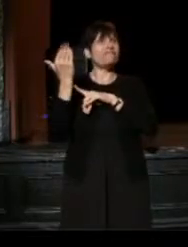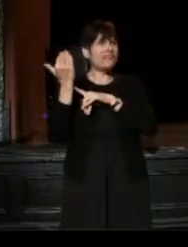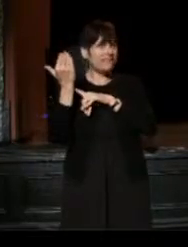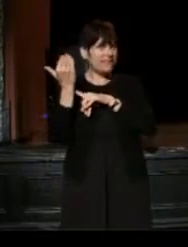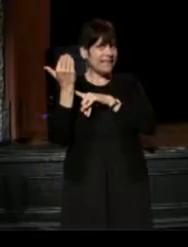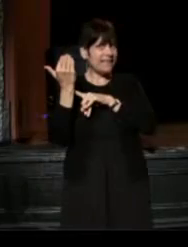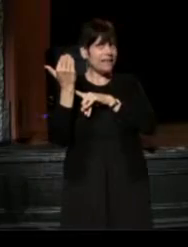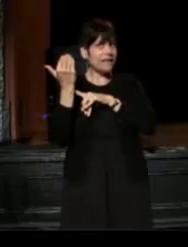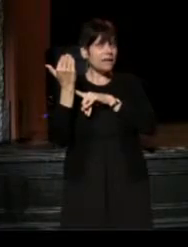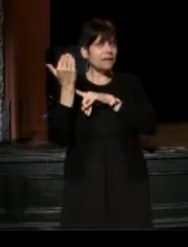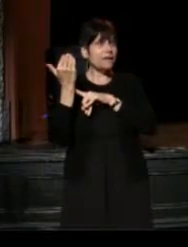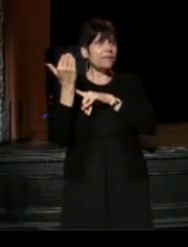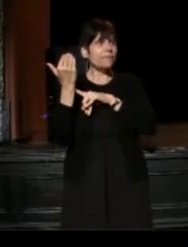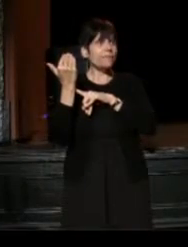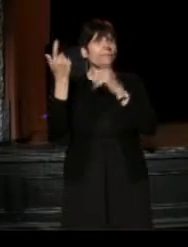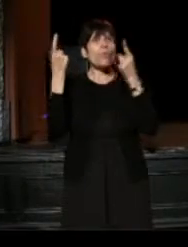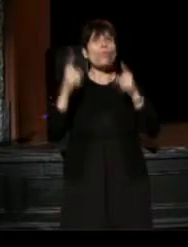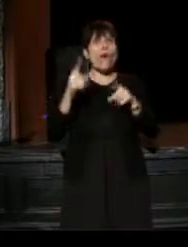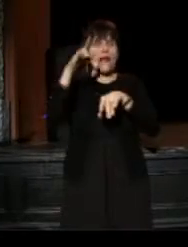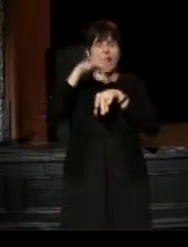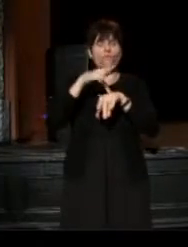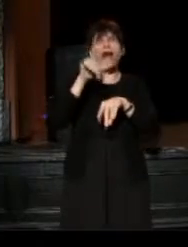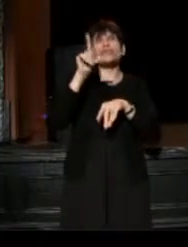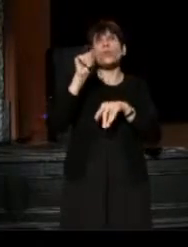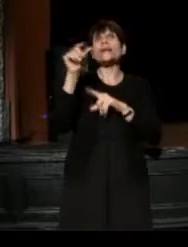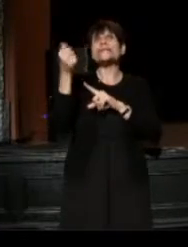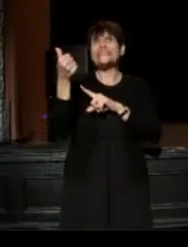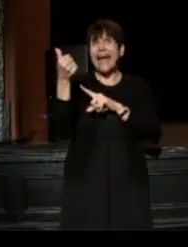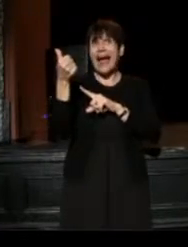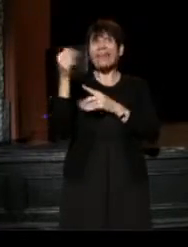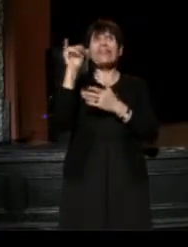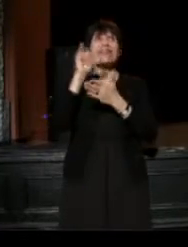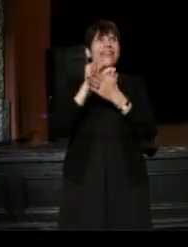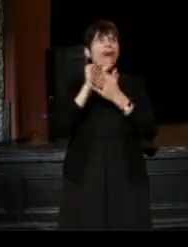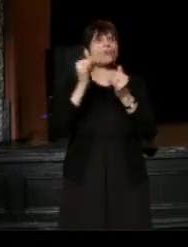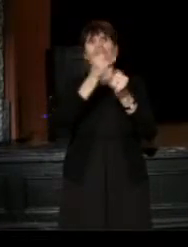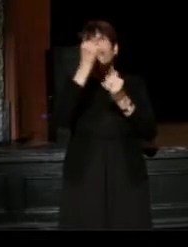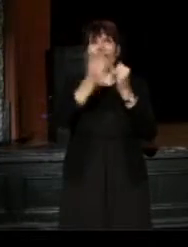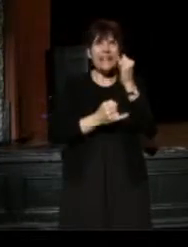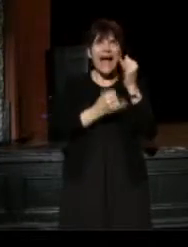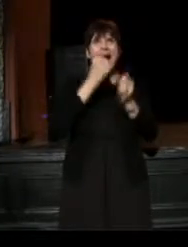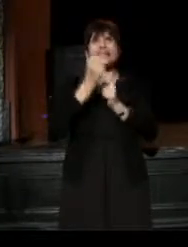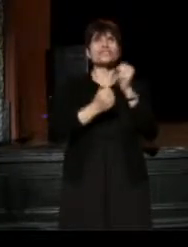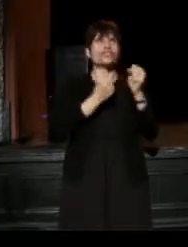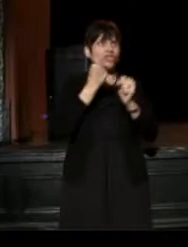when I arrived in 2010, that was the last year in what had been our home